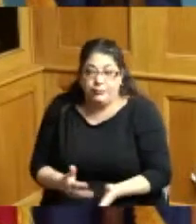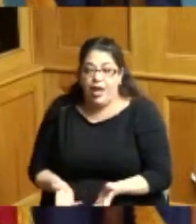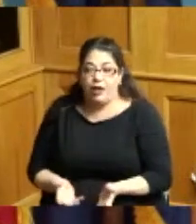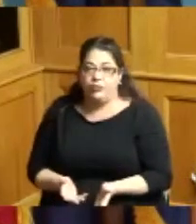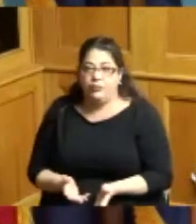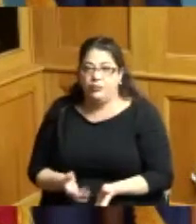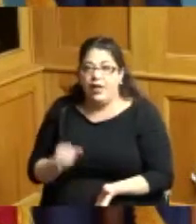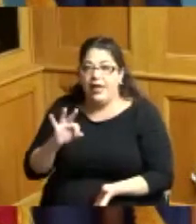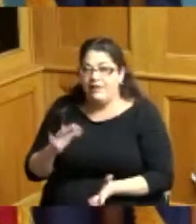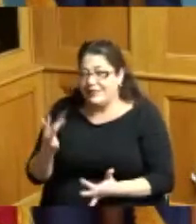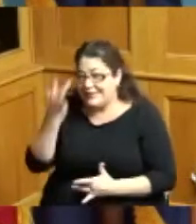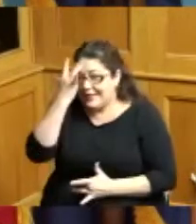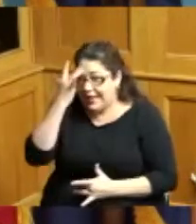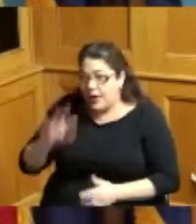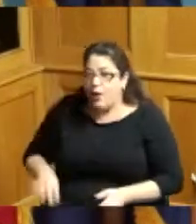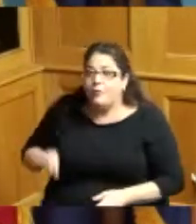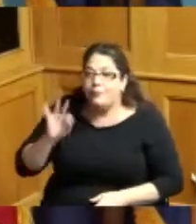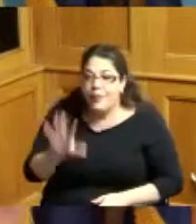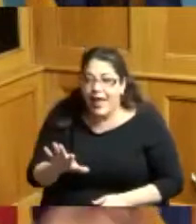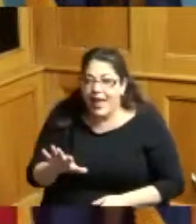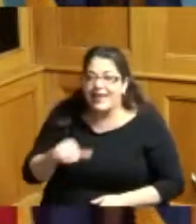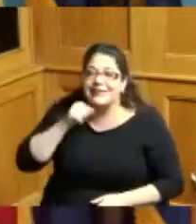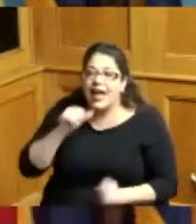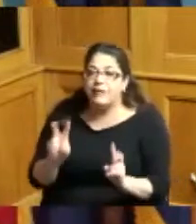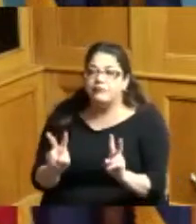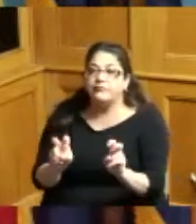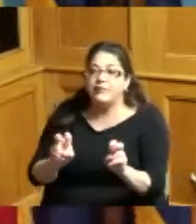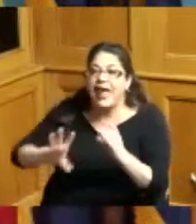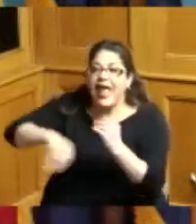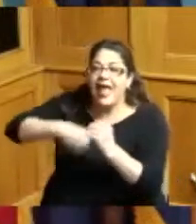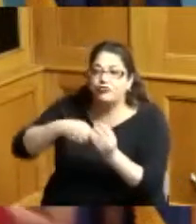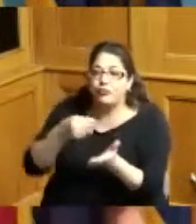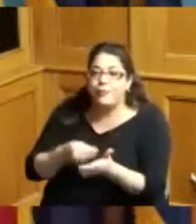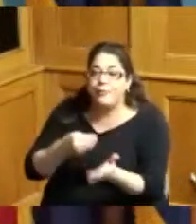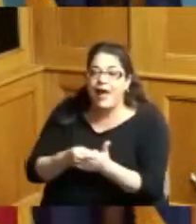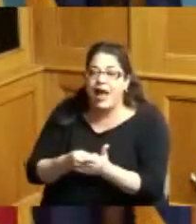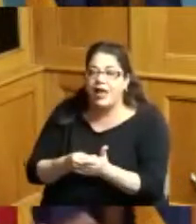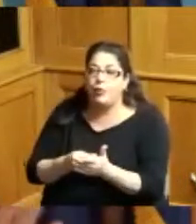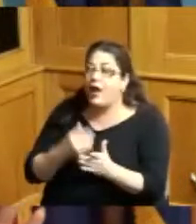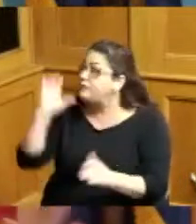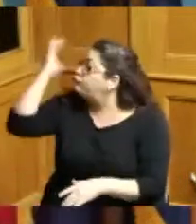sick that day you still pay this ain't no extra money that we gotta put up for this they're